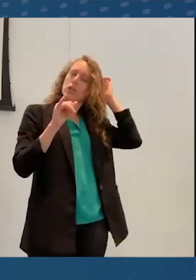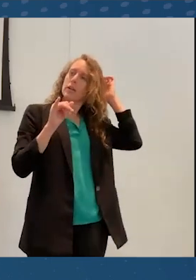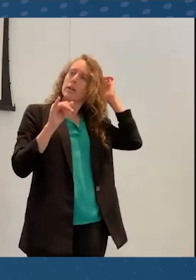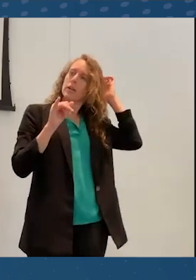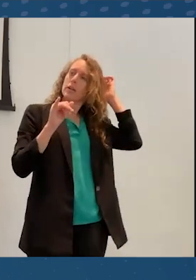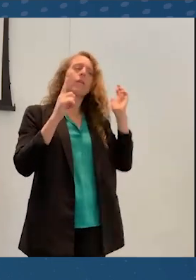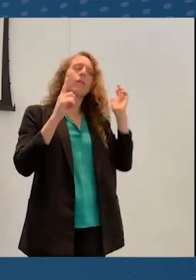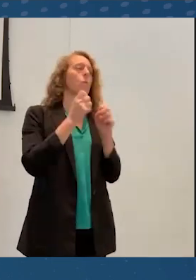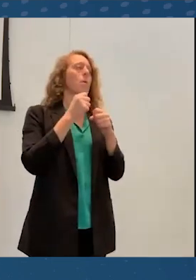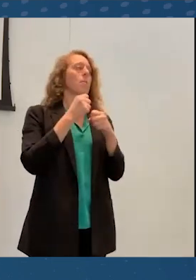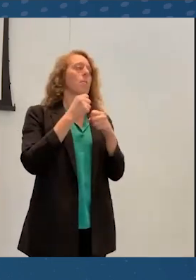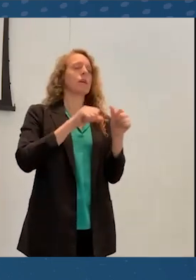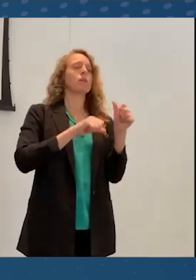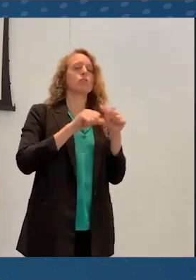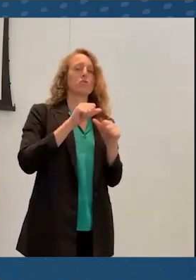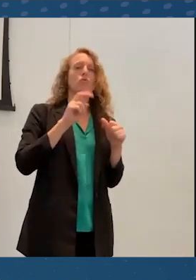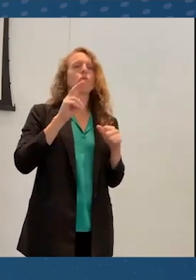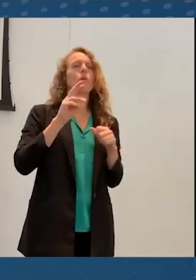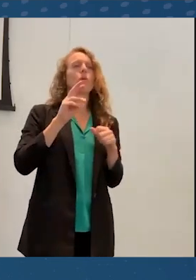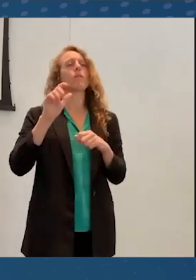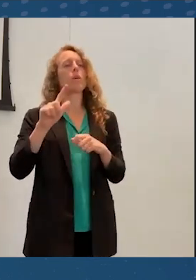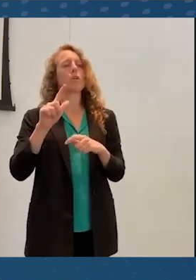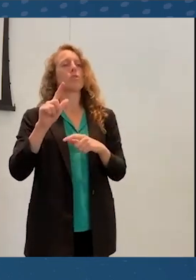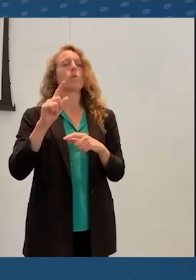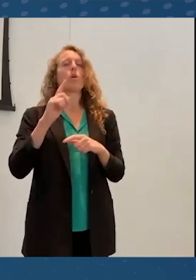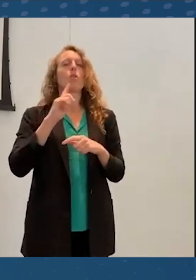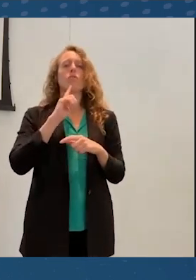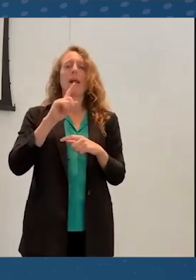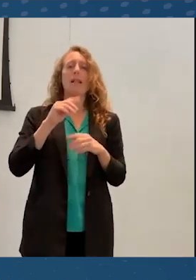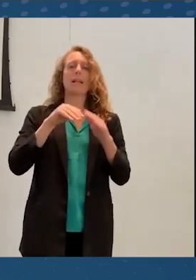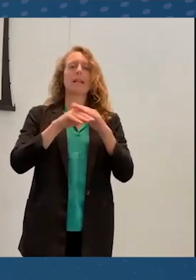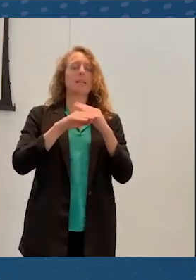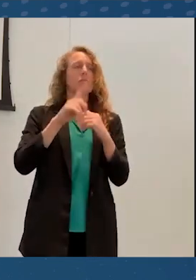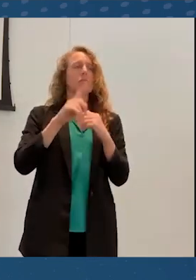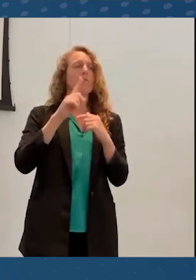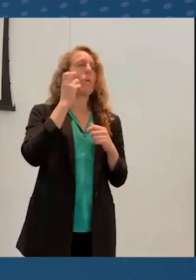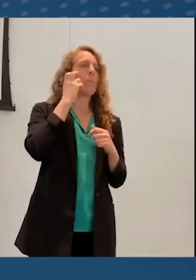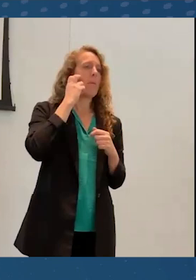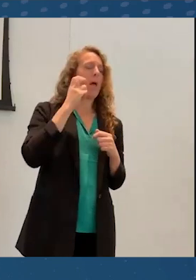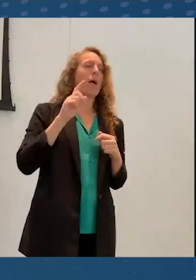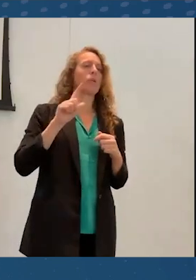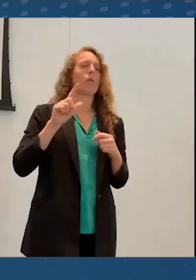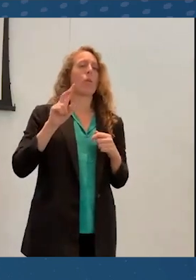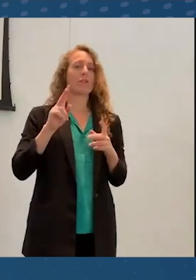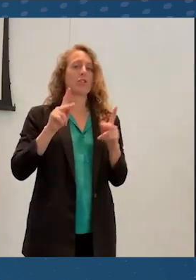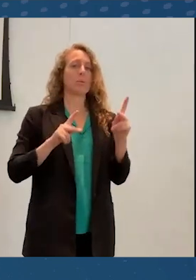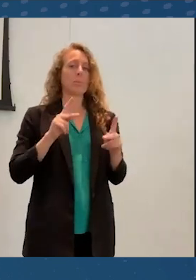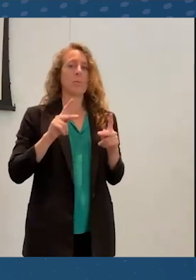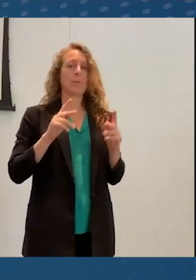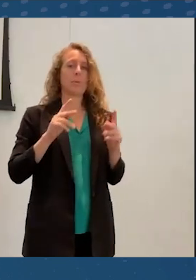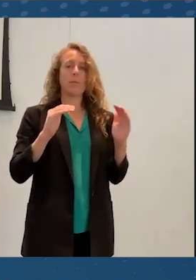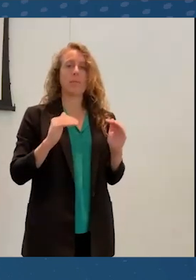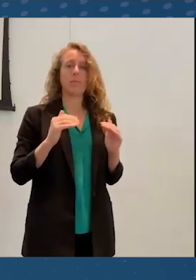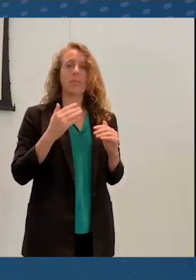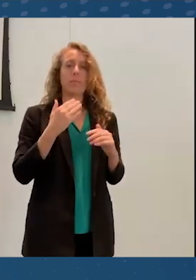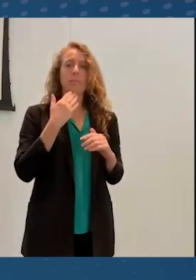social virtual reality accessible to blind and low vision people. Also thanks to Meta for related project